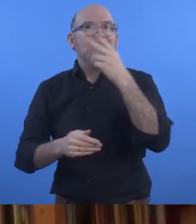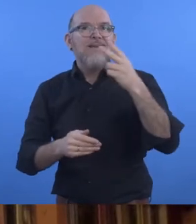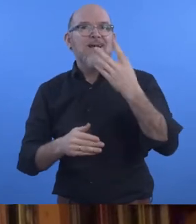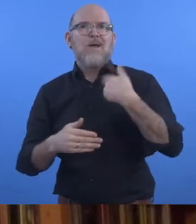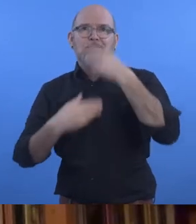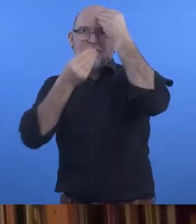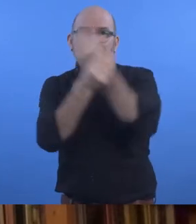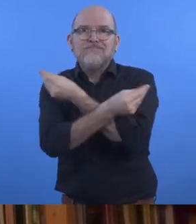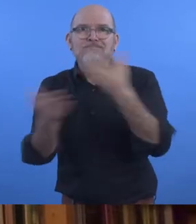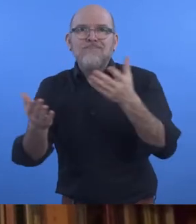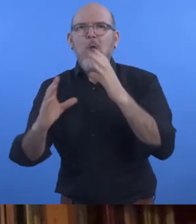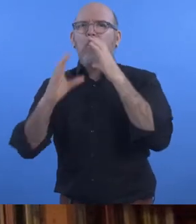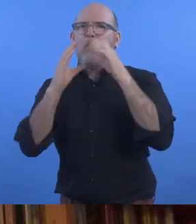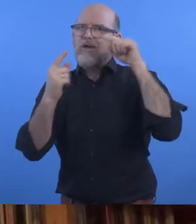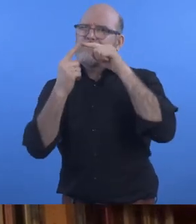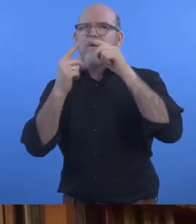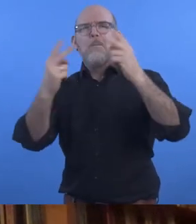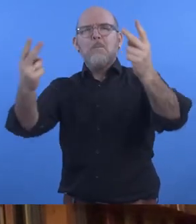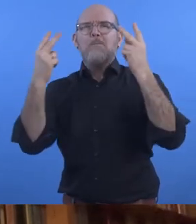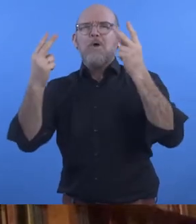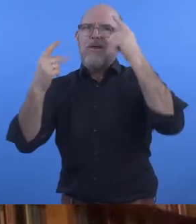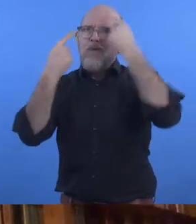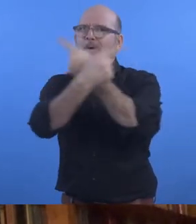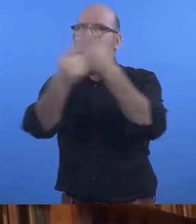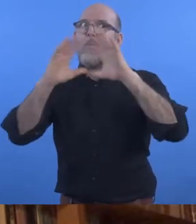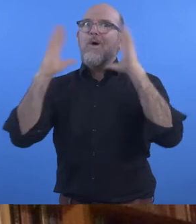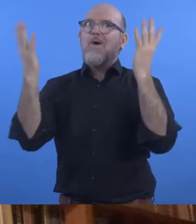“Communication matters for everyone – globally”."